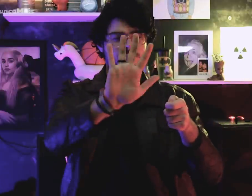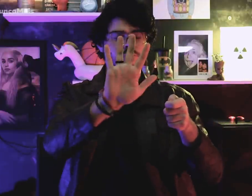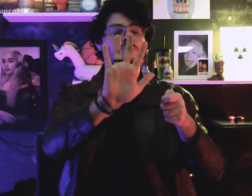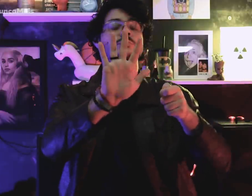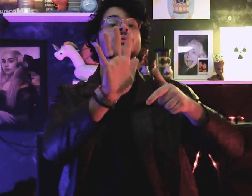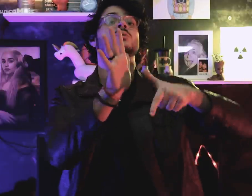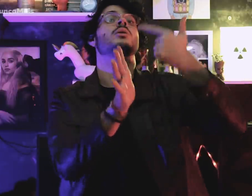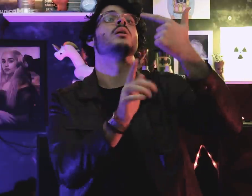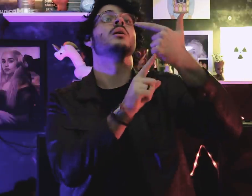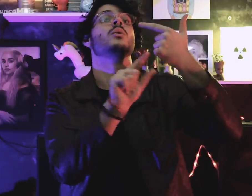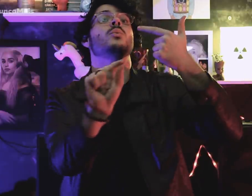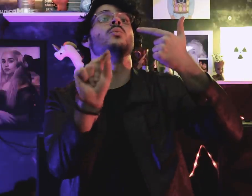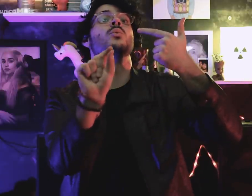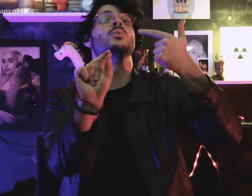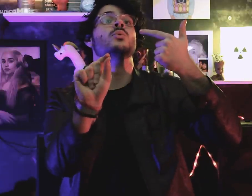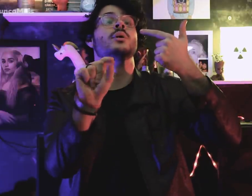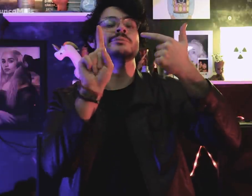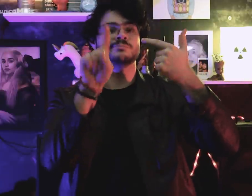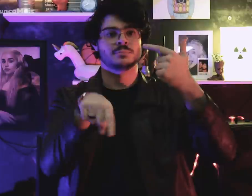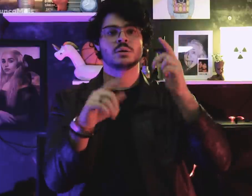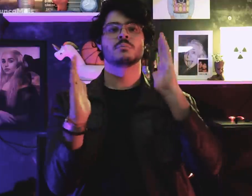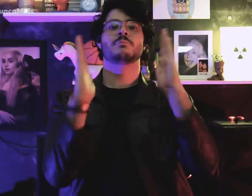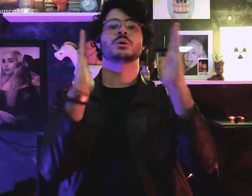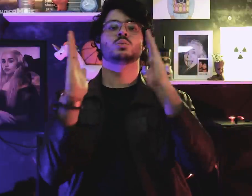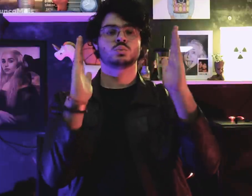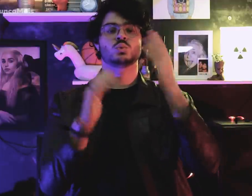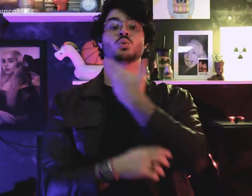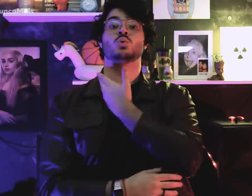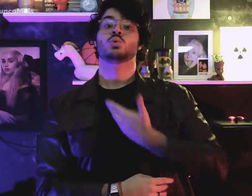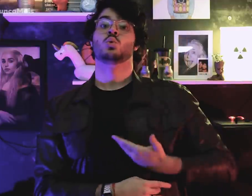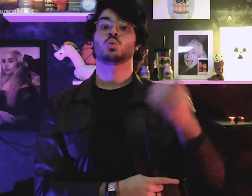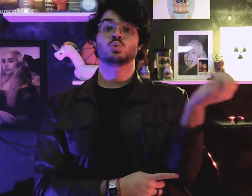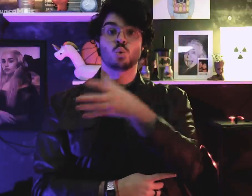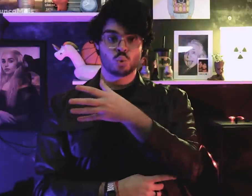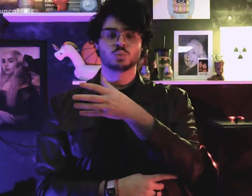And the second dictatorship of history was the Estado Novo,